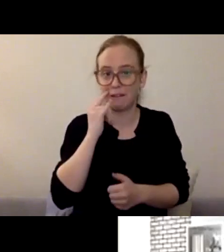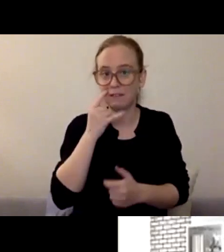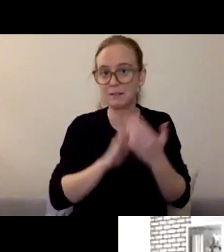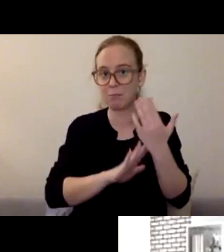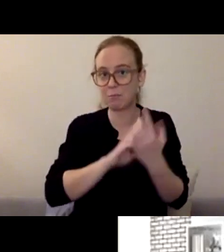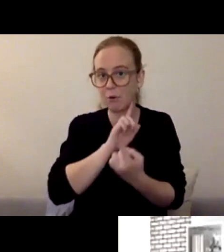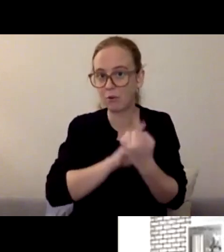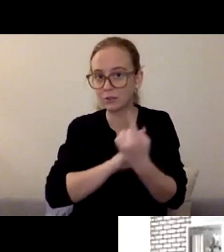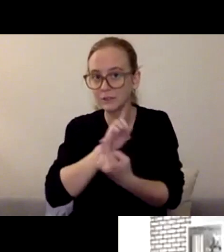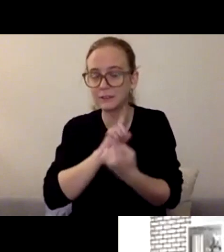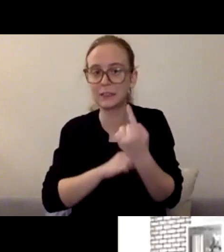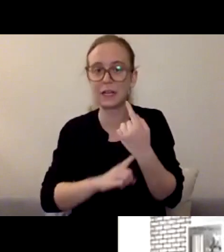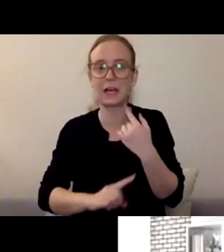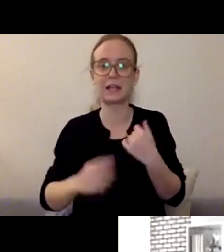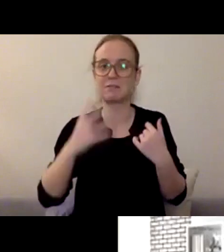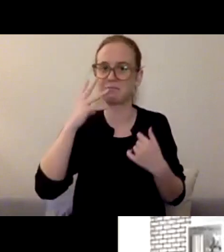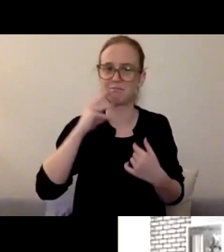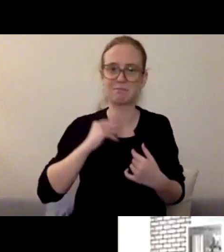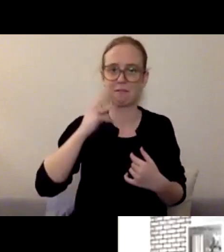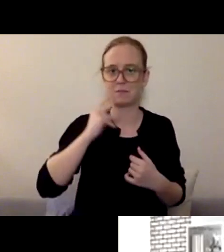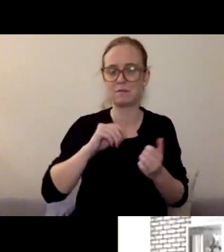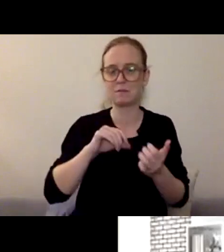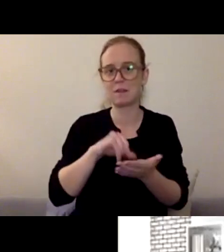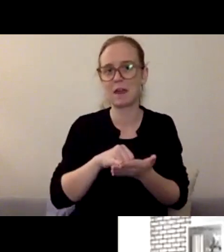Those kids don't have an extra set of eyes on them really right now.